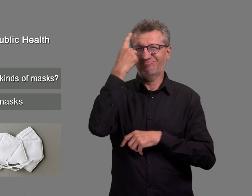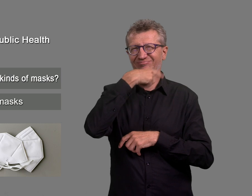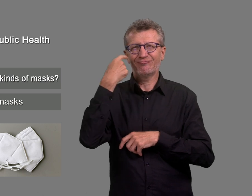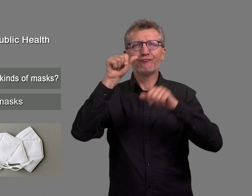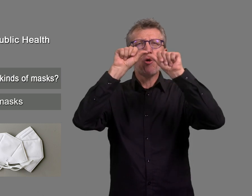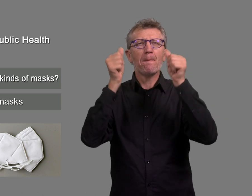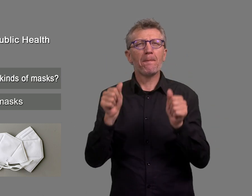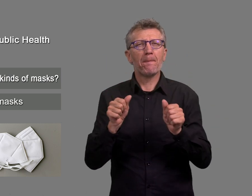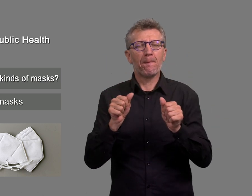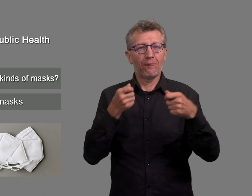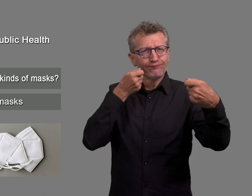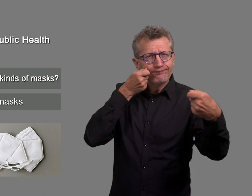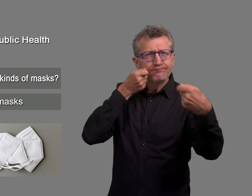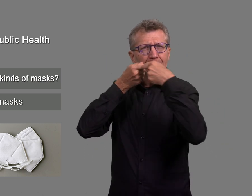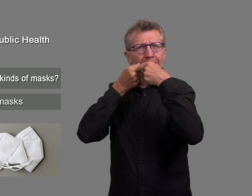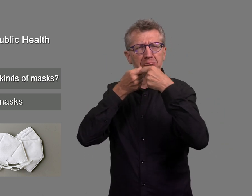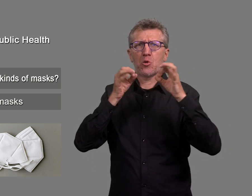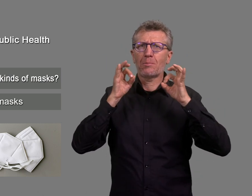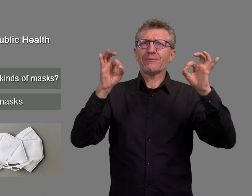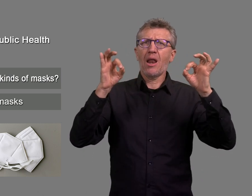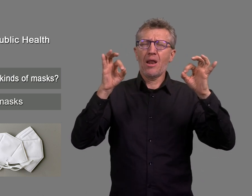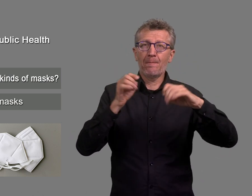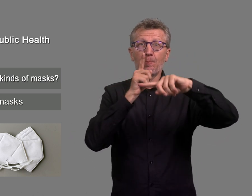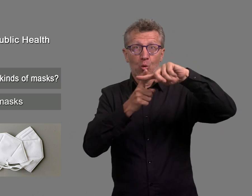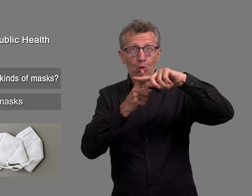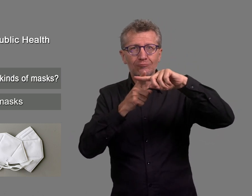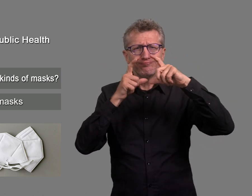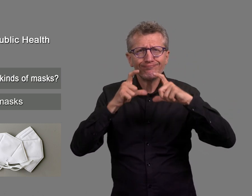Filtering face piece masks work reliably and provide the desired protection only